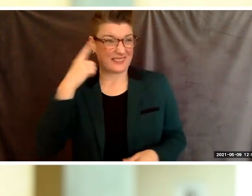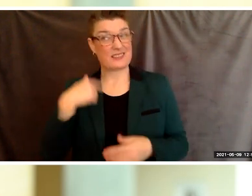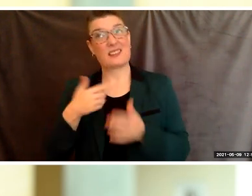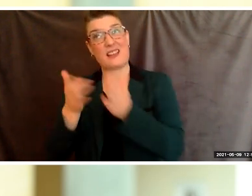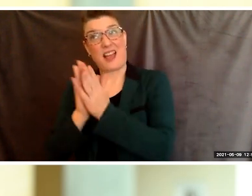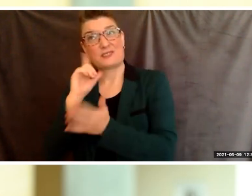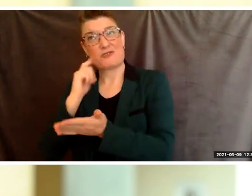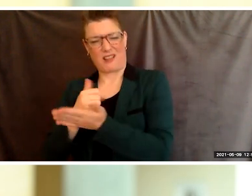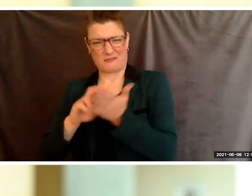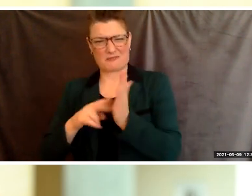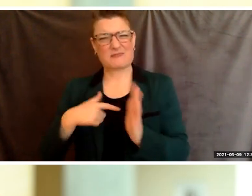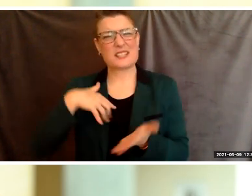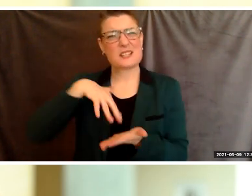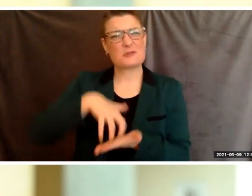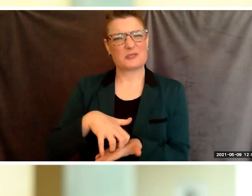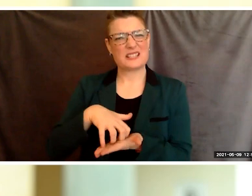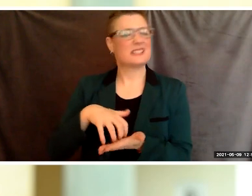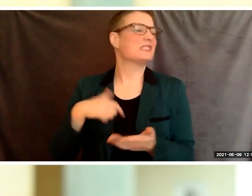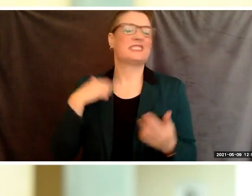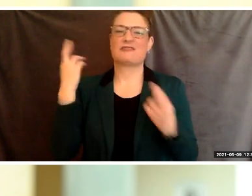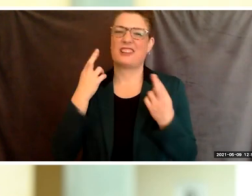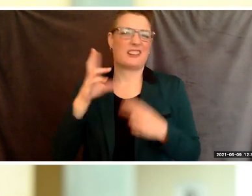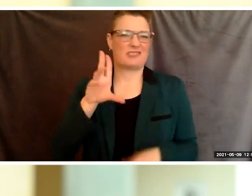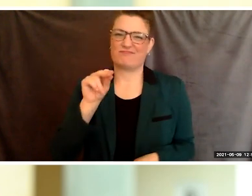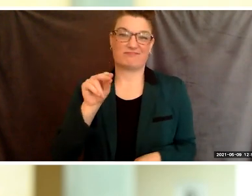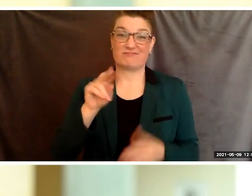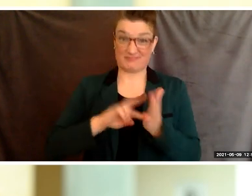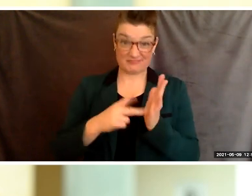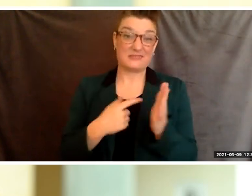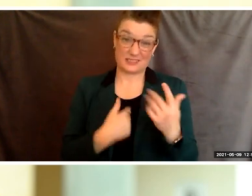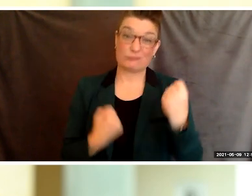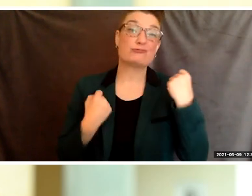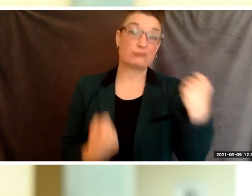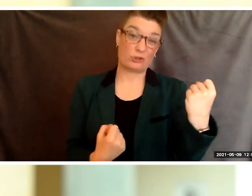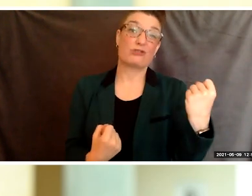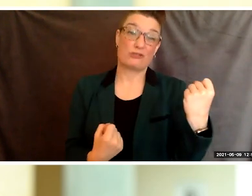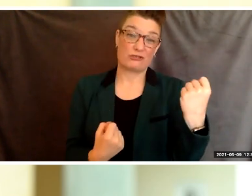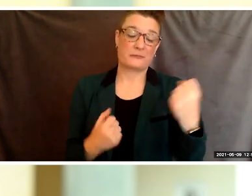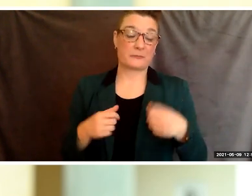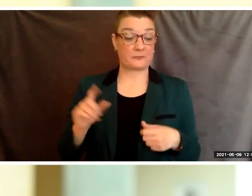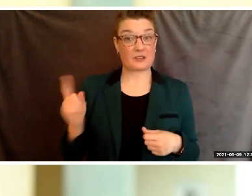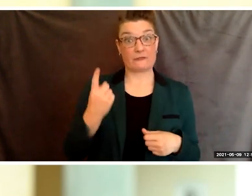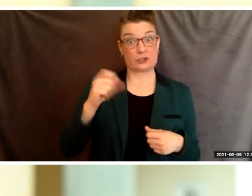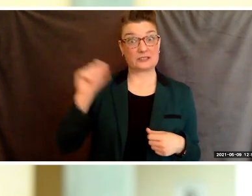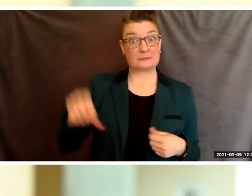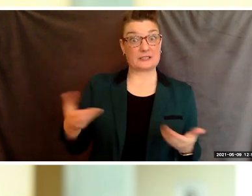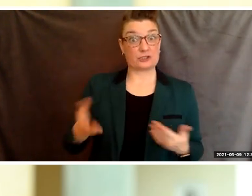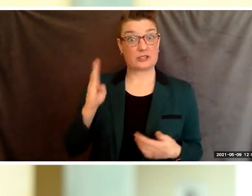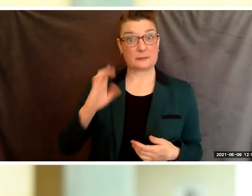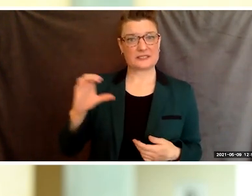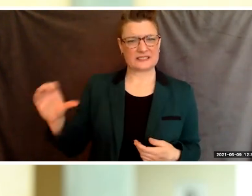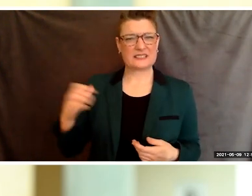but I've come to learn that it is a sign of strength. During my first semester at BCC, I was so focused